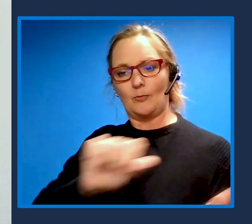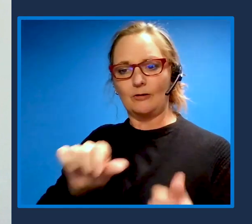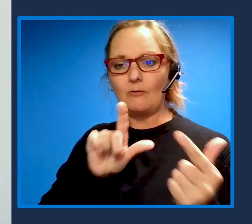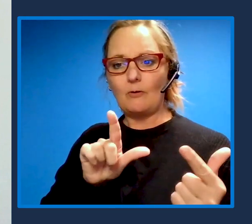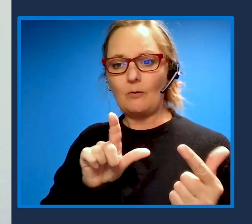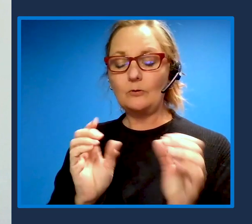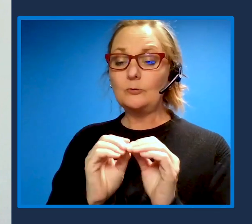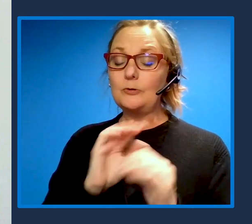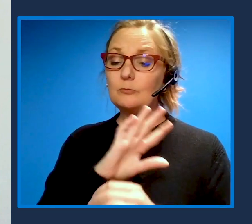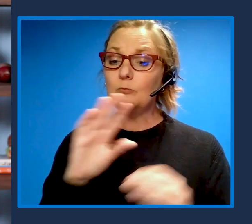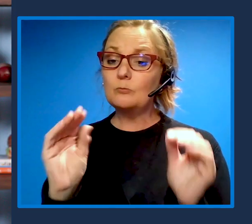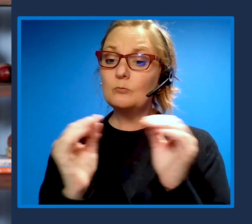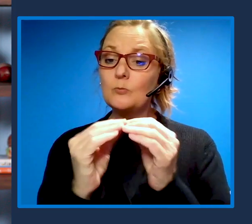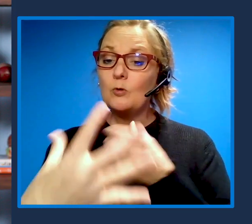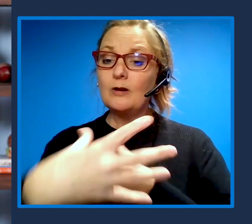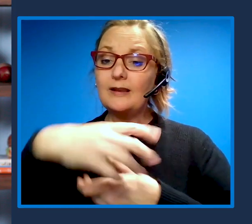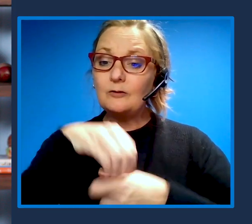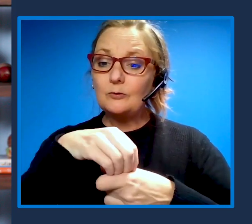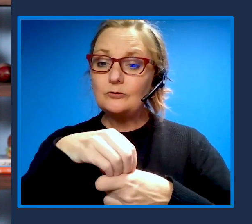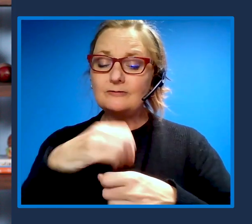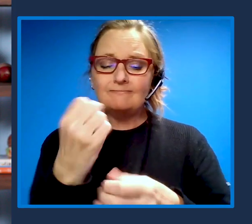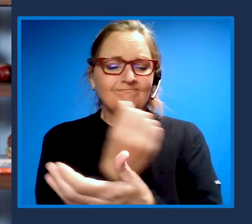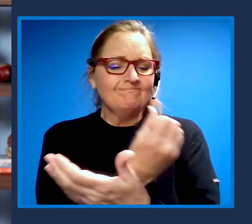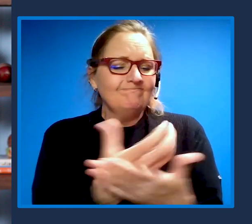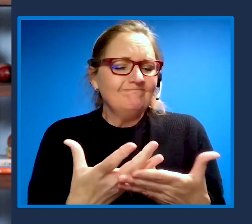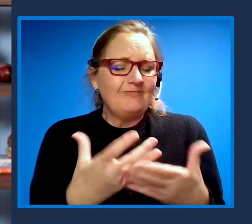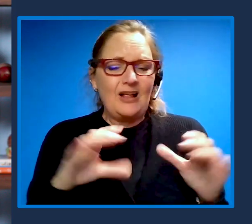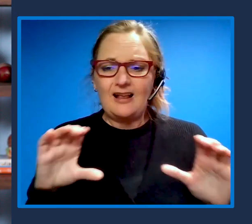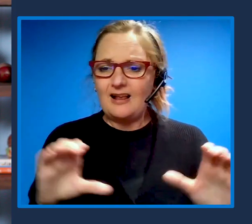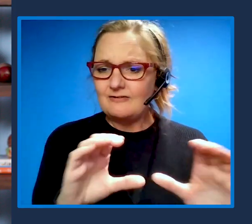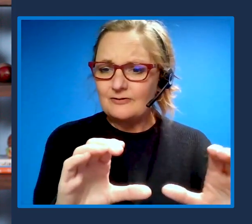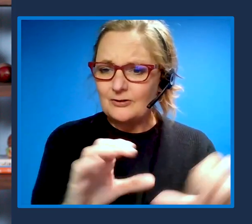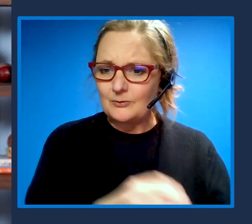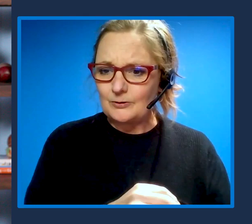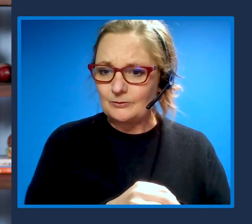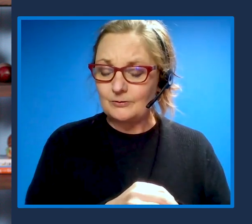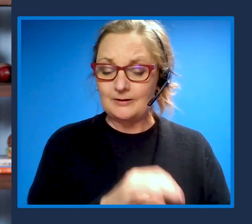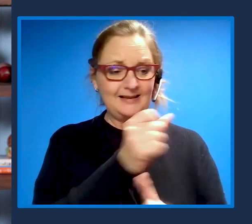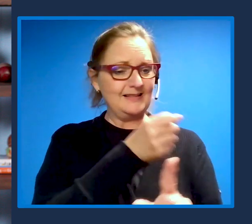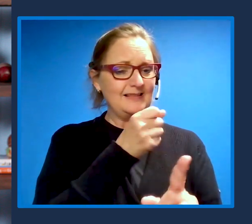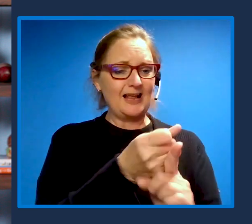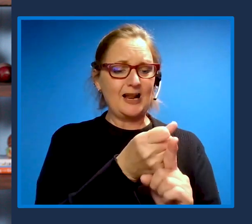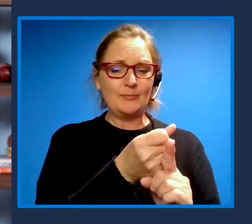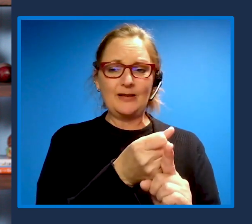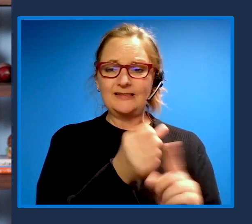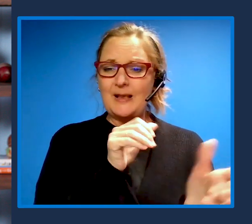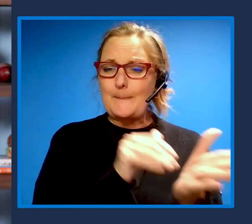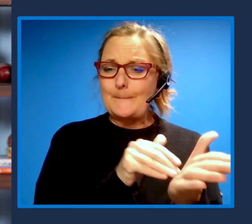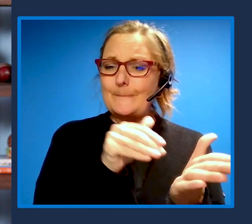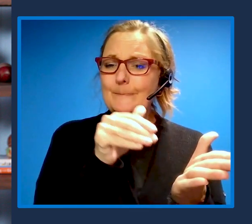in everything that we do that could impact millions and millions of emails every single day. It's super exciting.